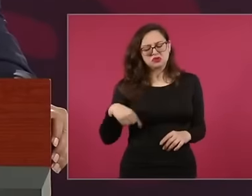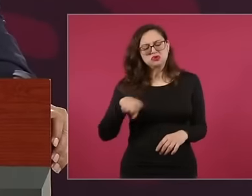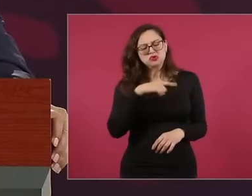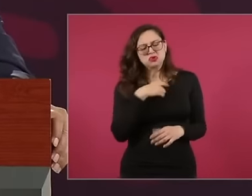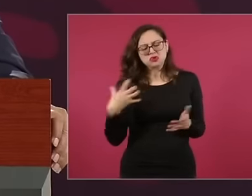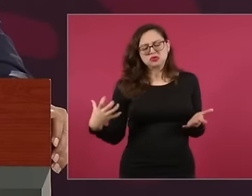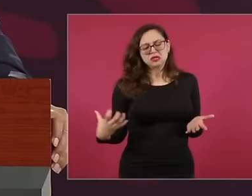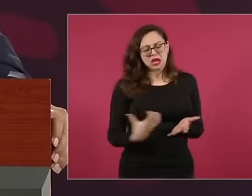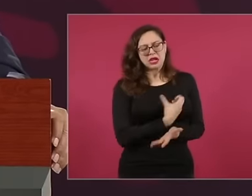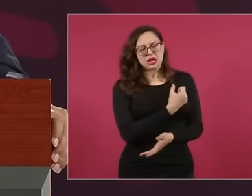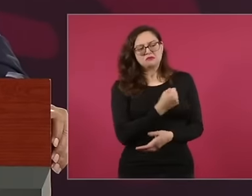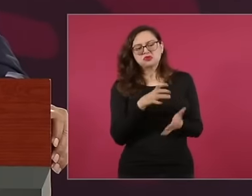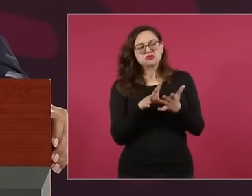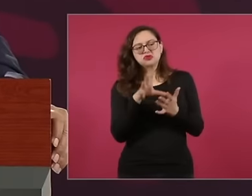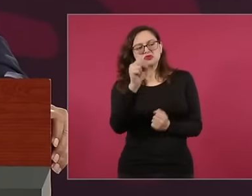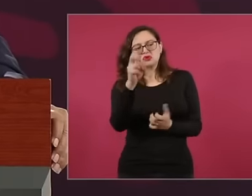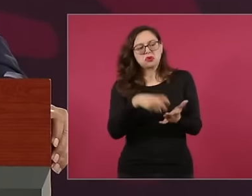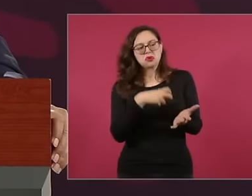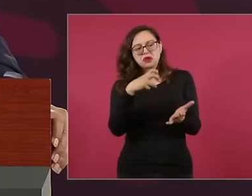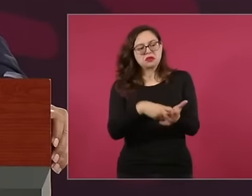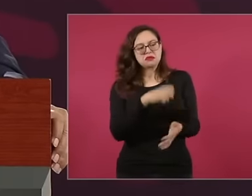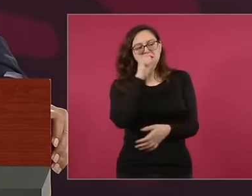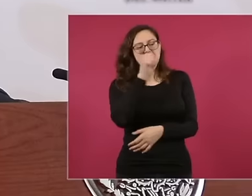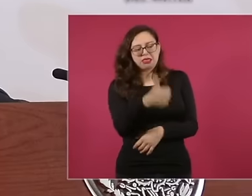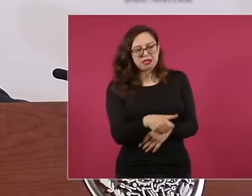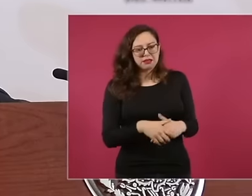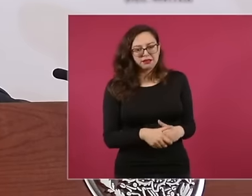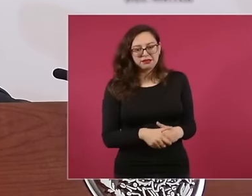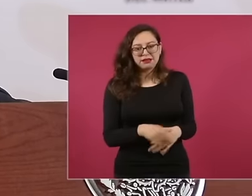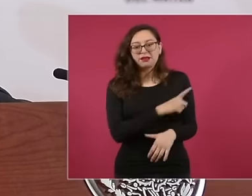majority was not going to be achieved